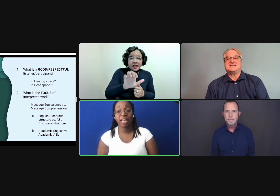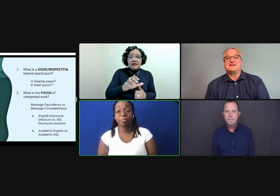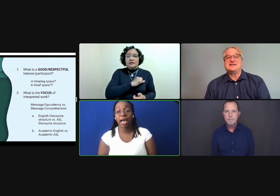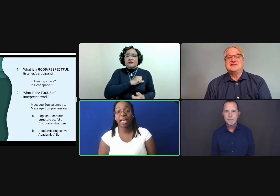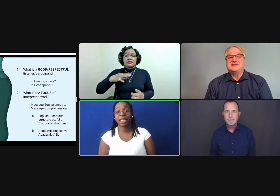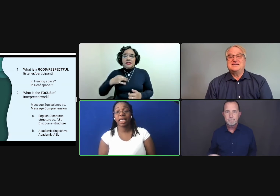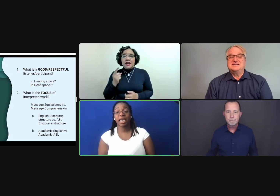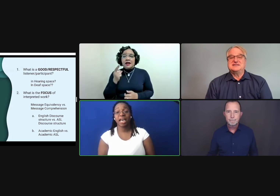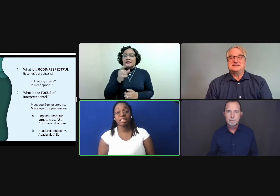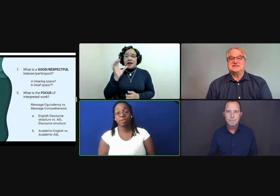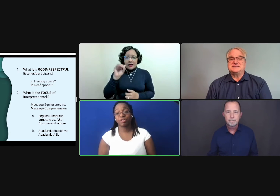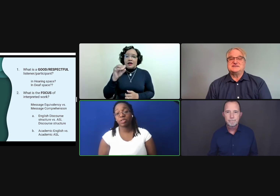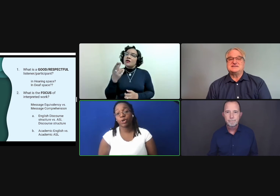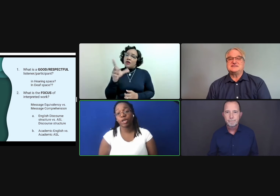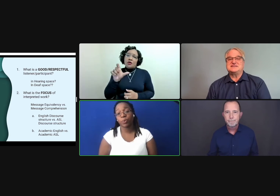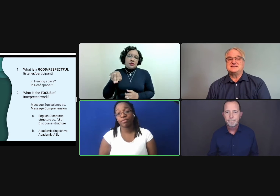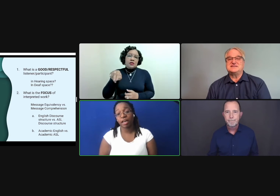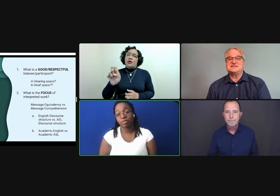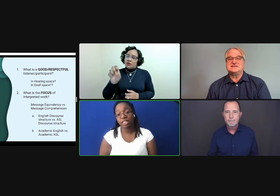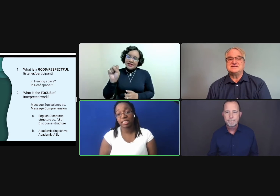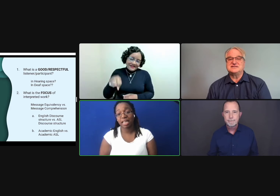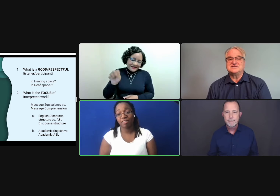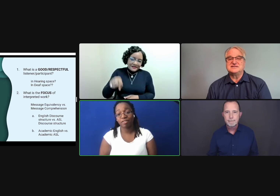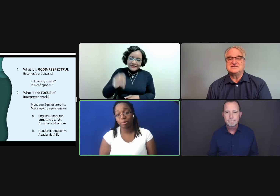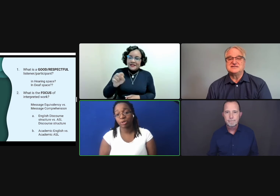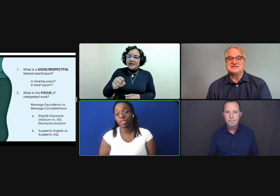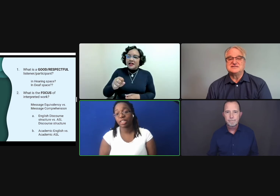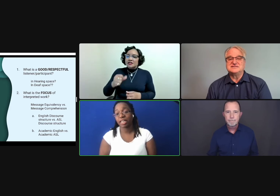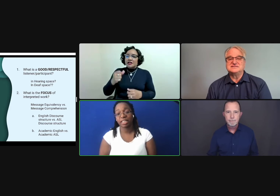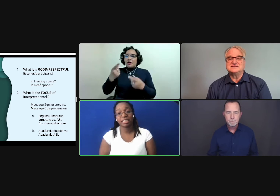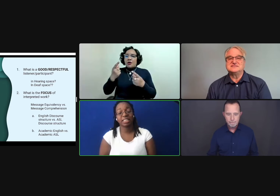And my experience working with faculty and staff members that